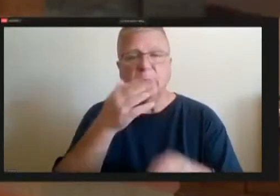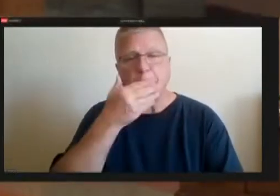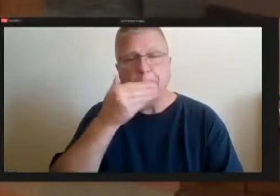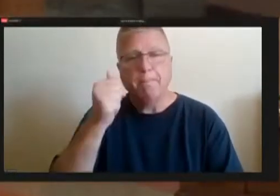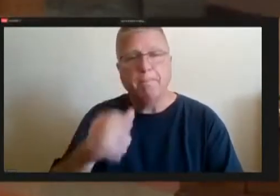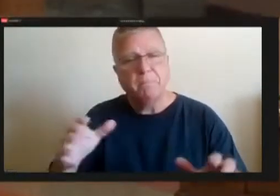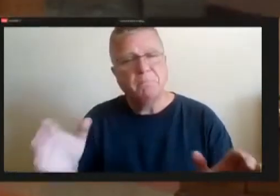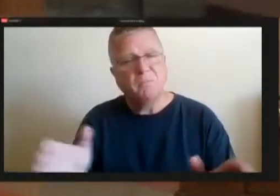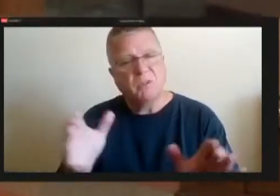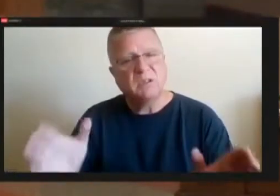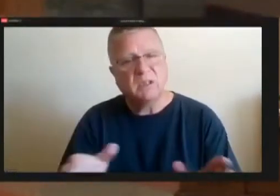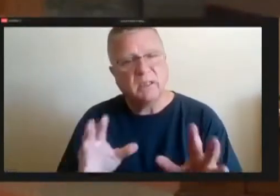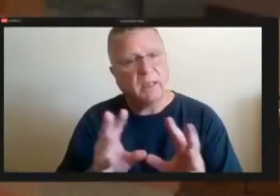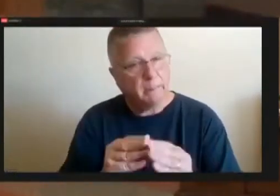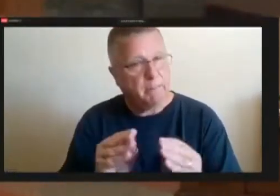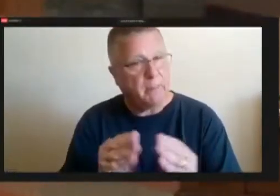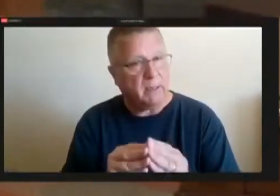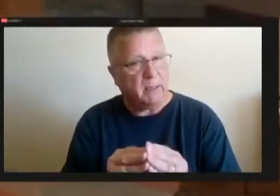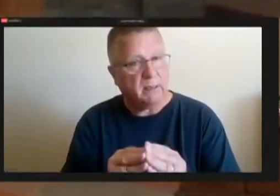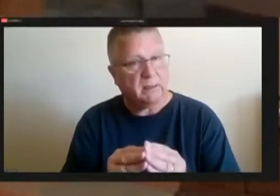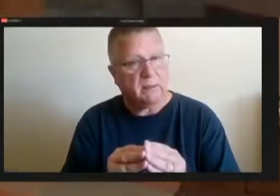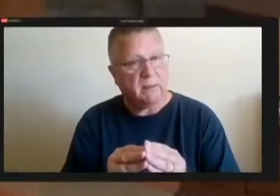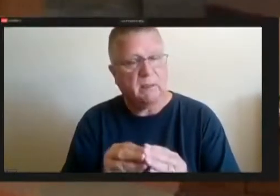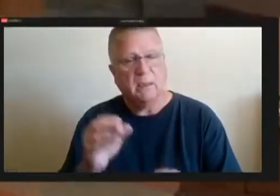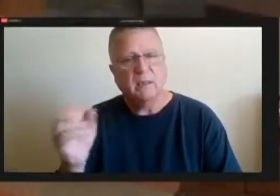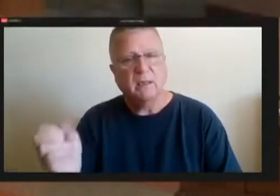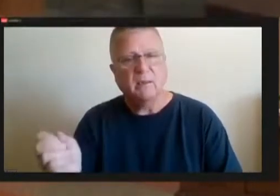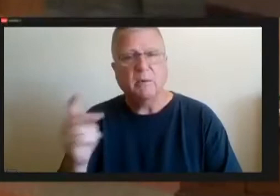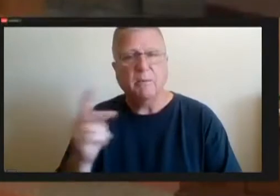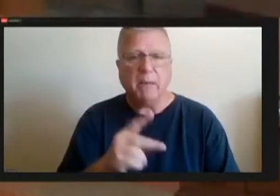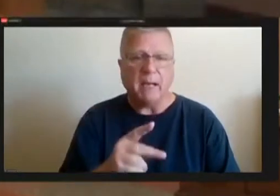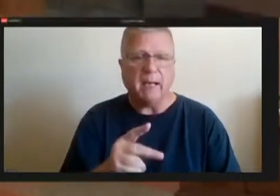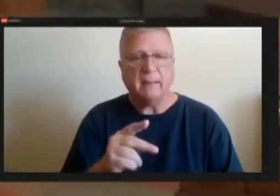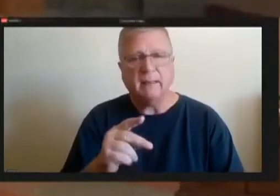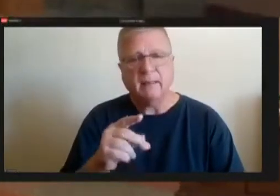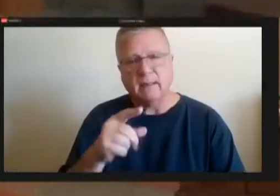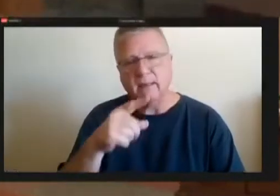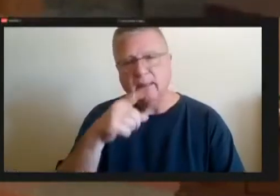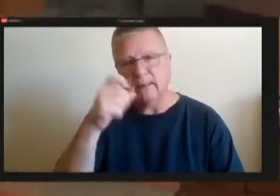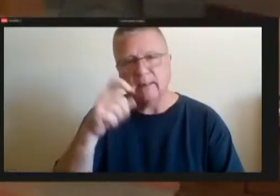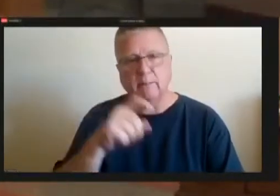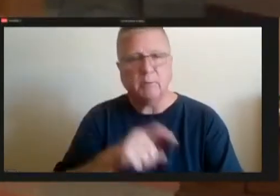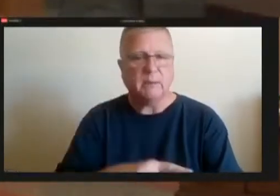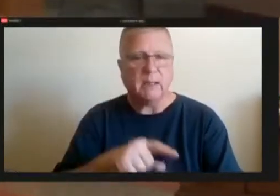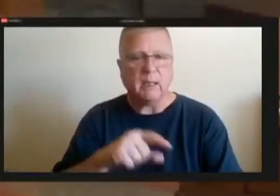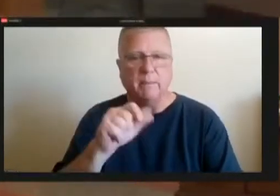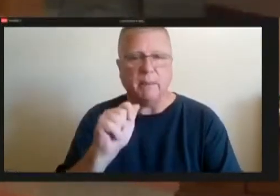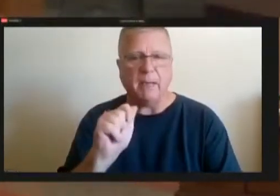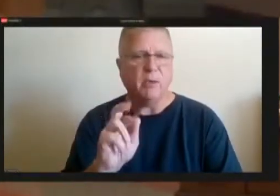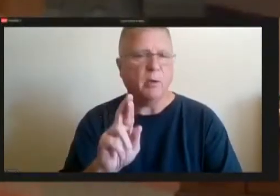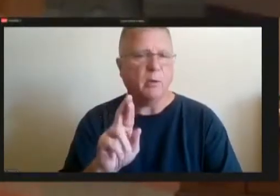meetings. So when we think back to the summertime AARP hearings, and we could have you someone with